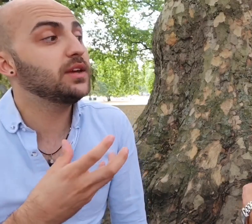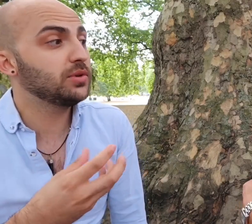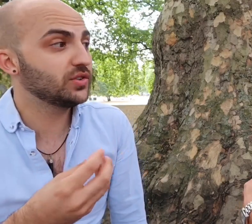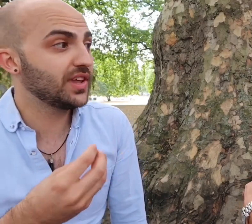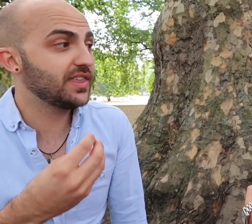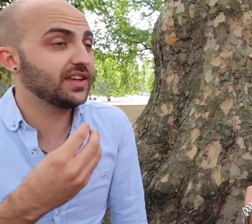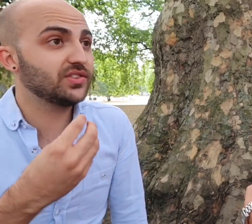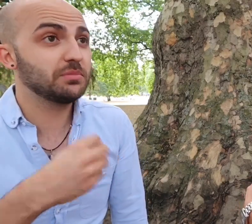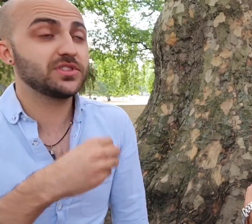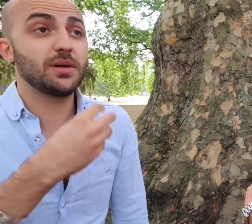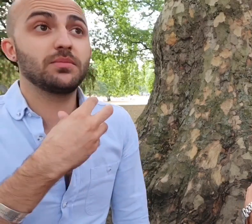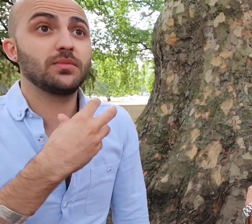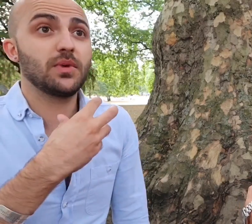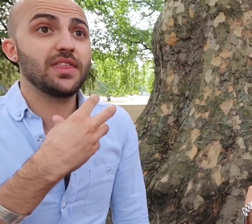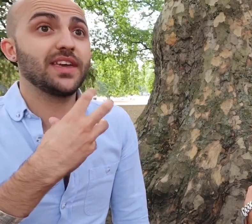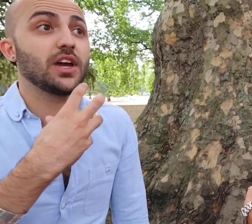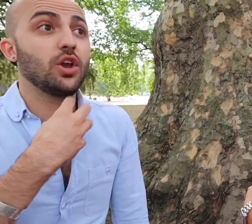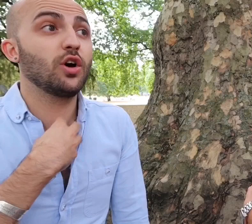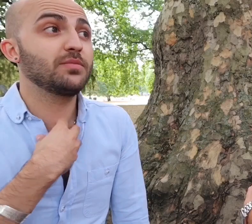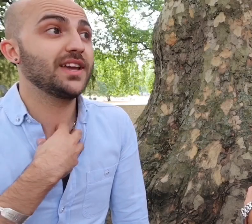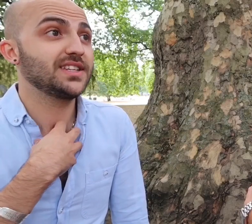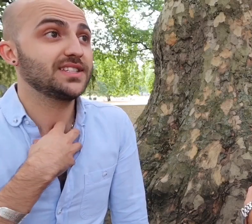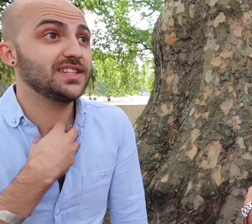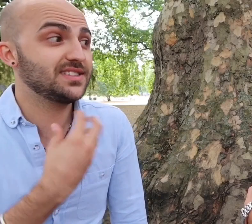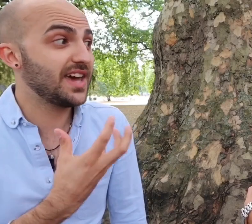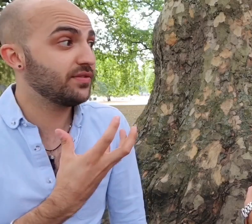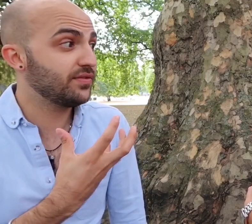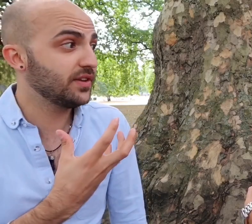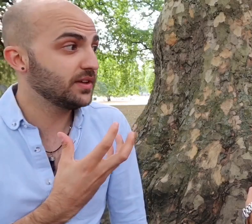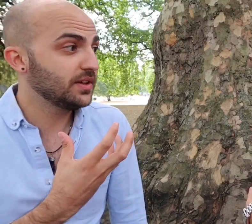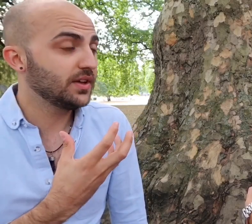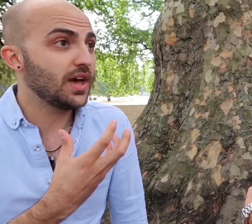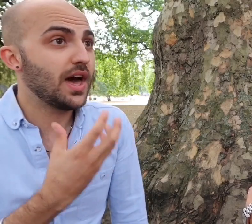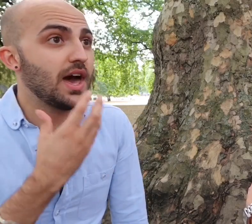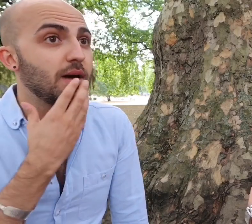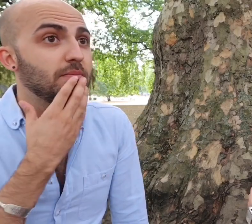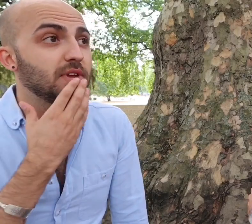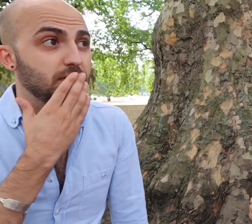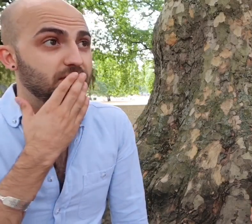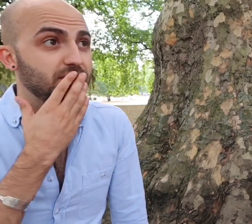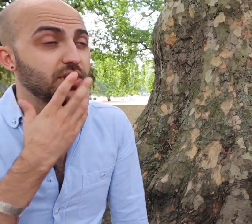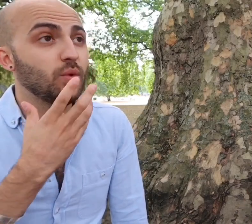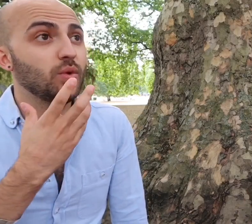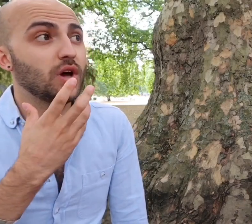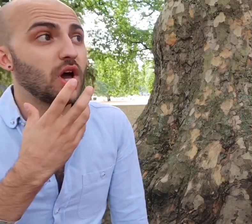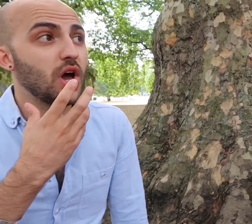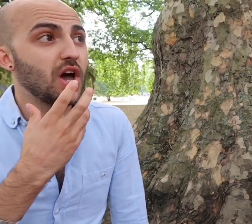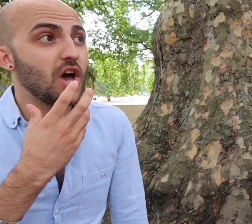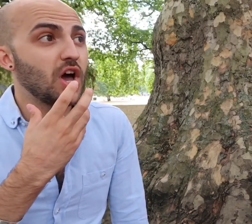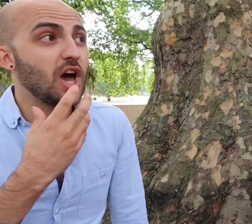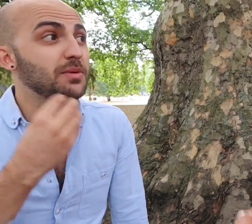because I think some.. I think a lot of my identity is Deaf so I'm a